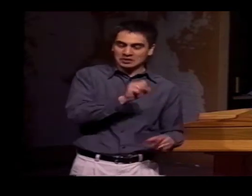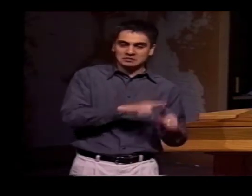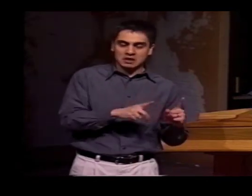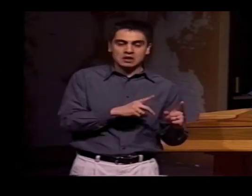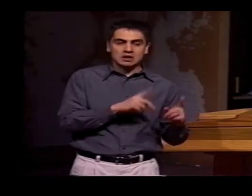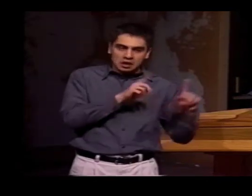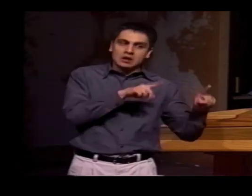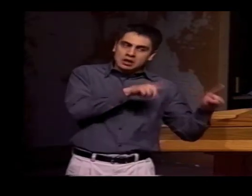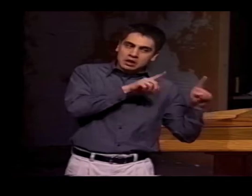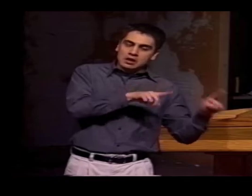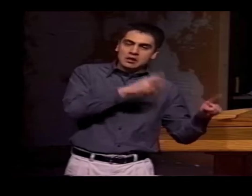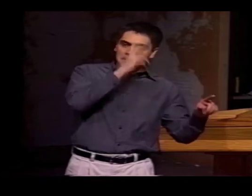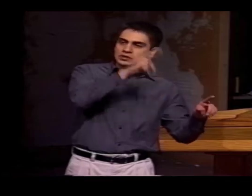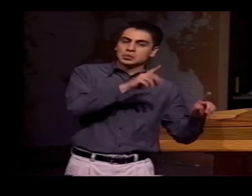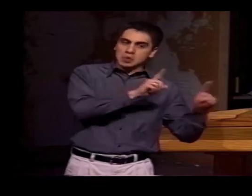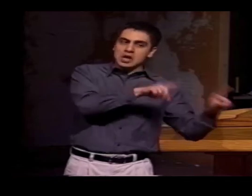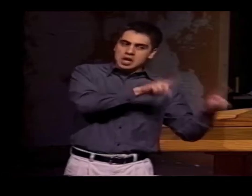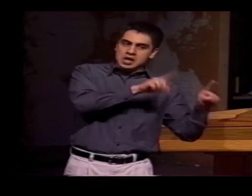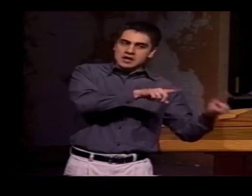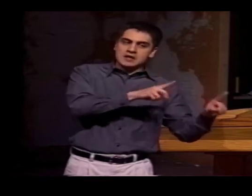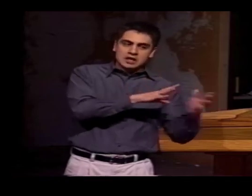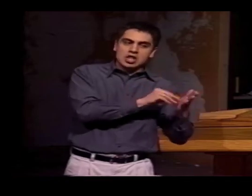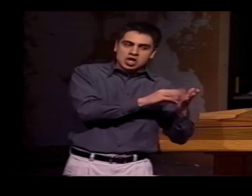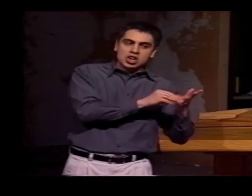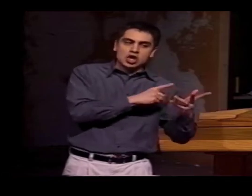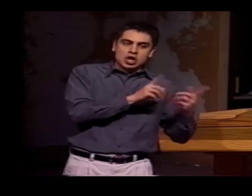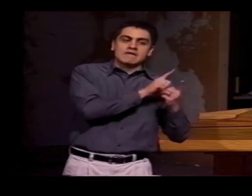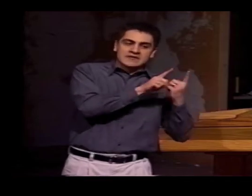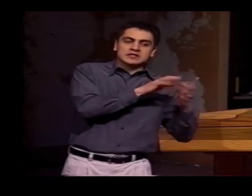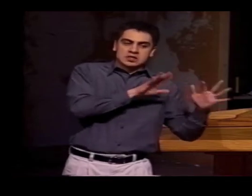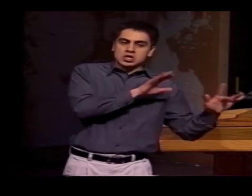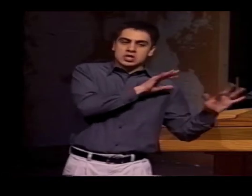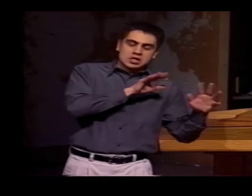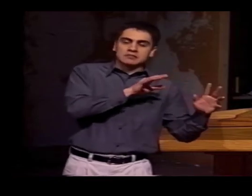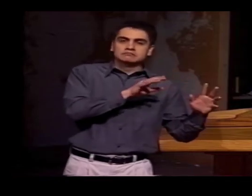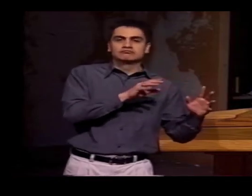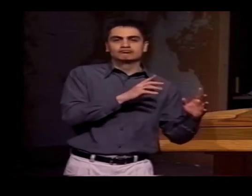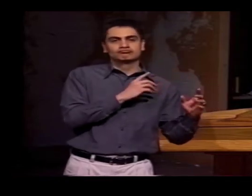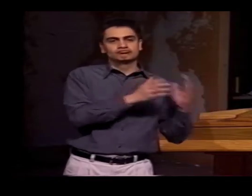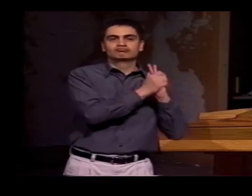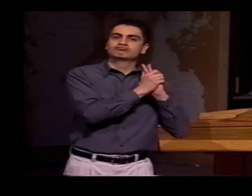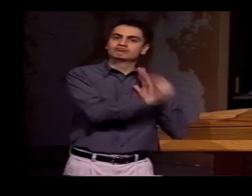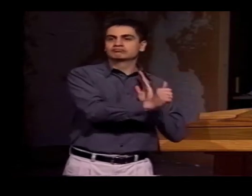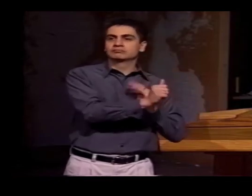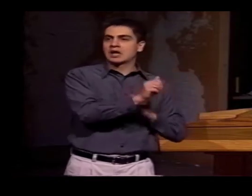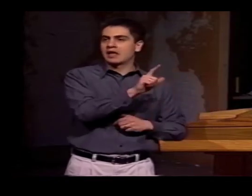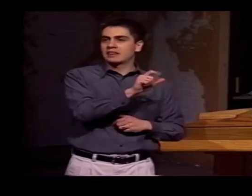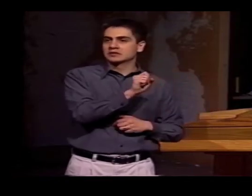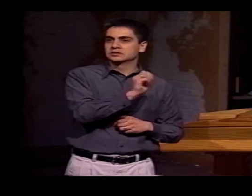IN THE UNITED STATES, BUT WENT TO MEXICO QUITE FREQUENTLY AND WAS ABLE TO LEARN AND MAKE FRIENDS AND ASSOCIATE